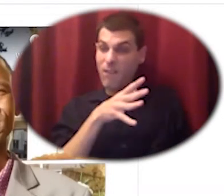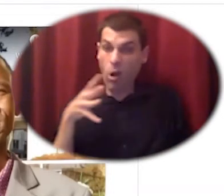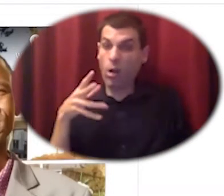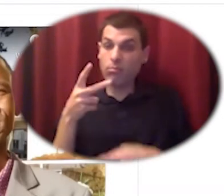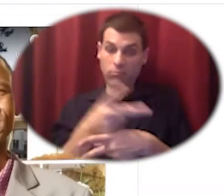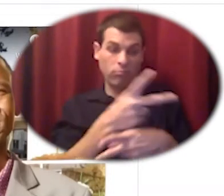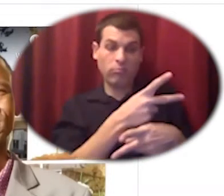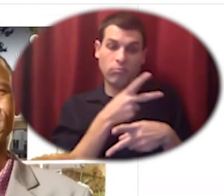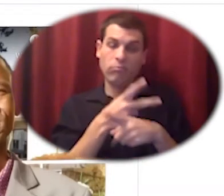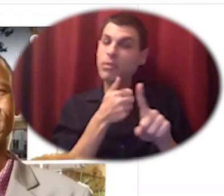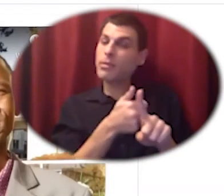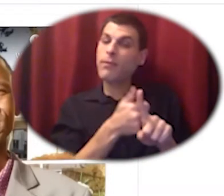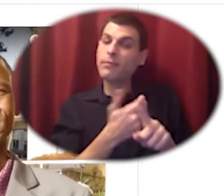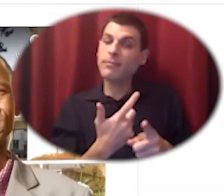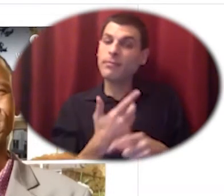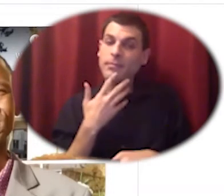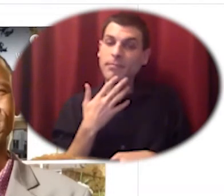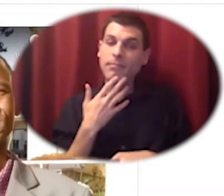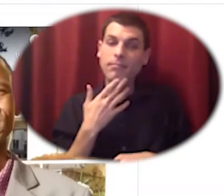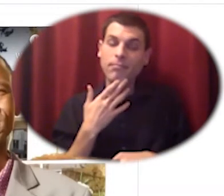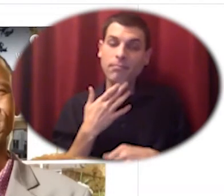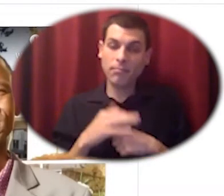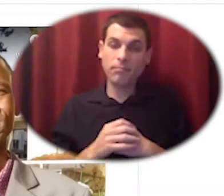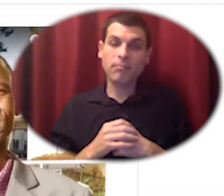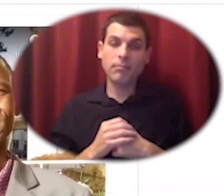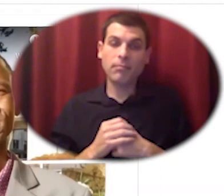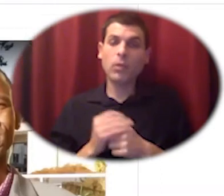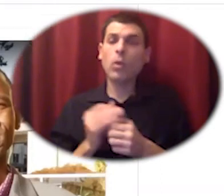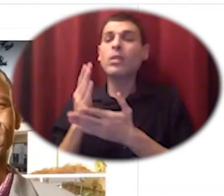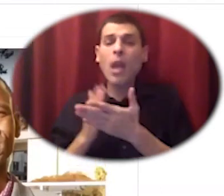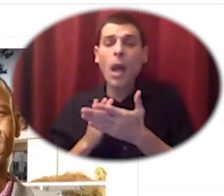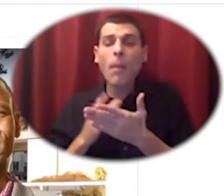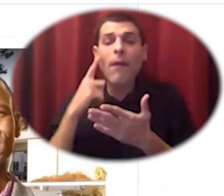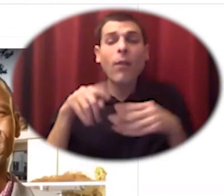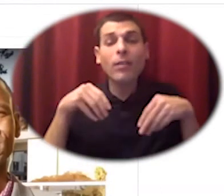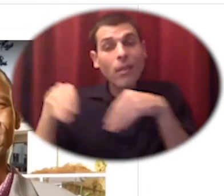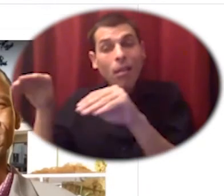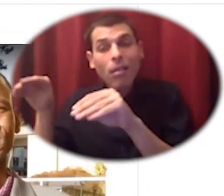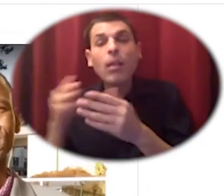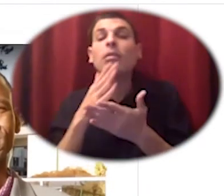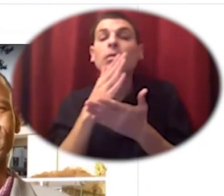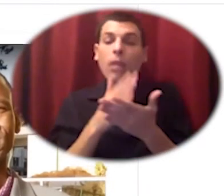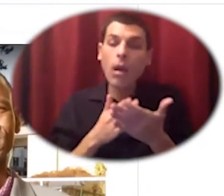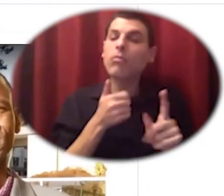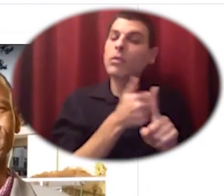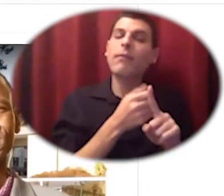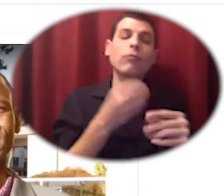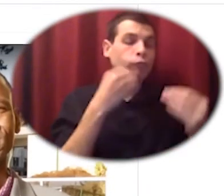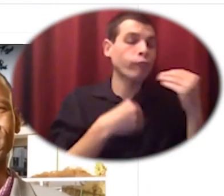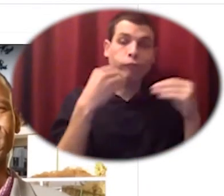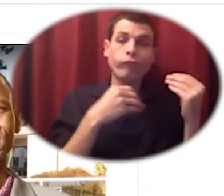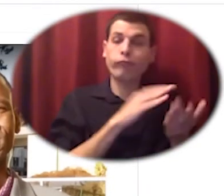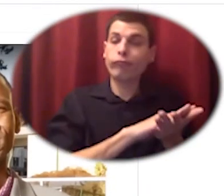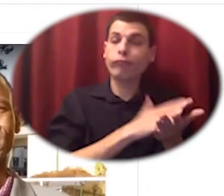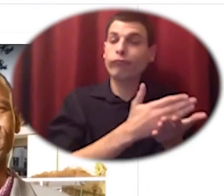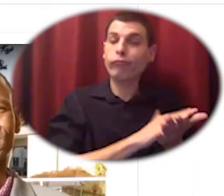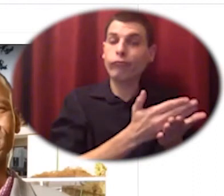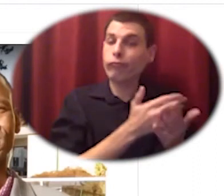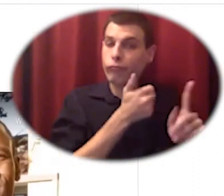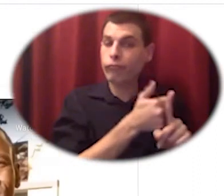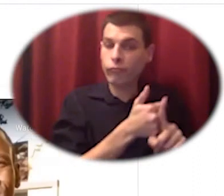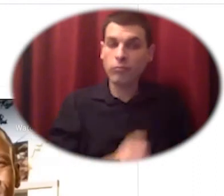some cash crops and also kitchen vegetables folks are farming for their own you know something that